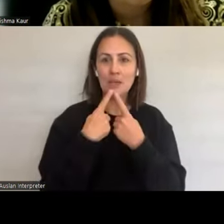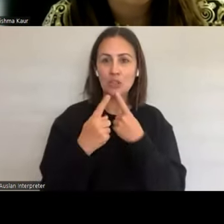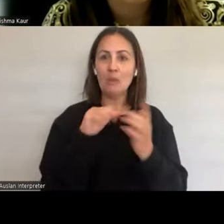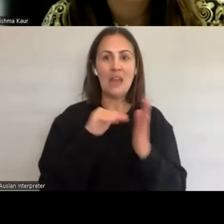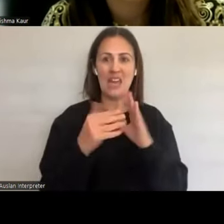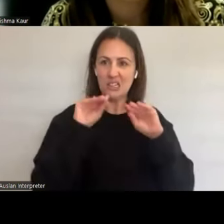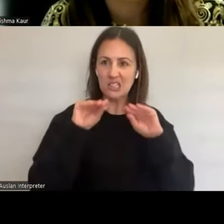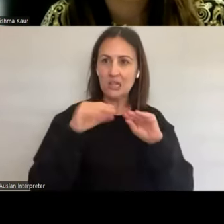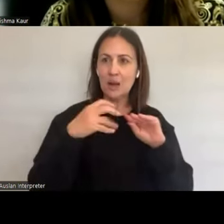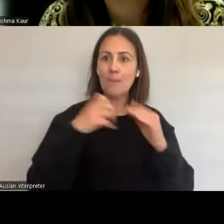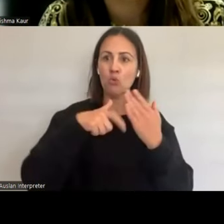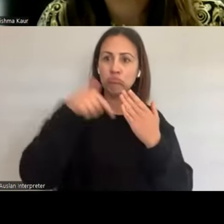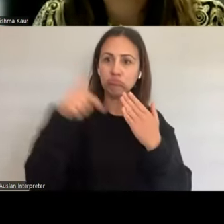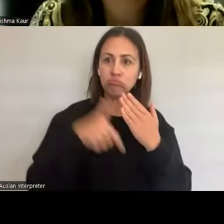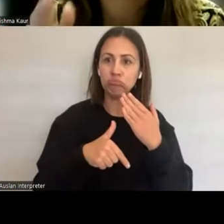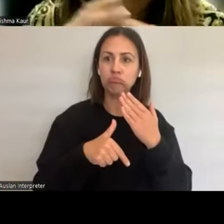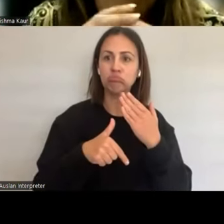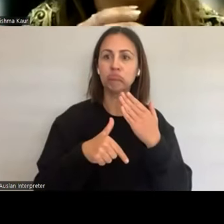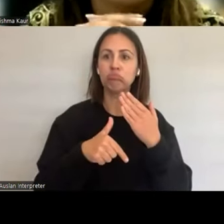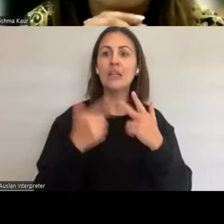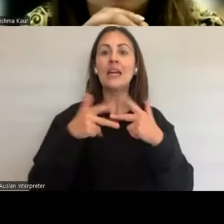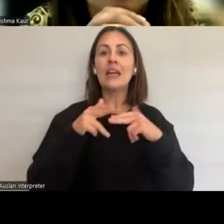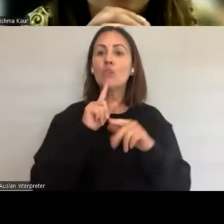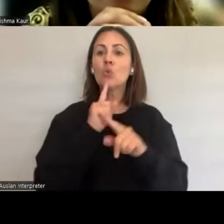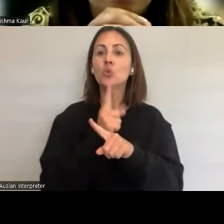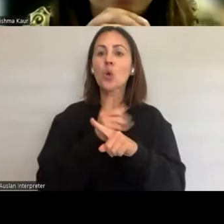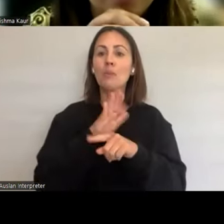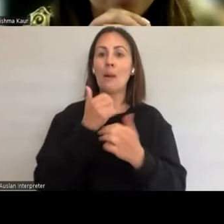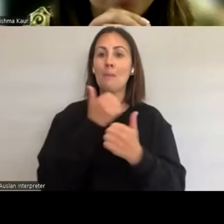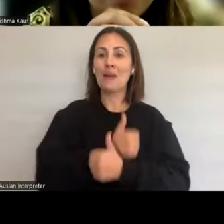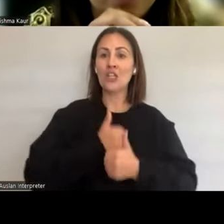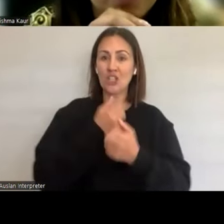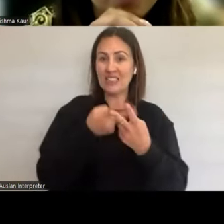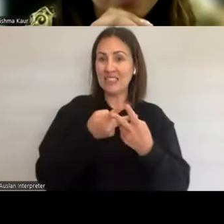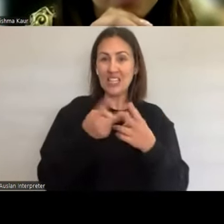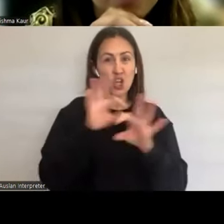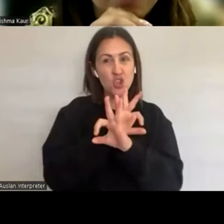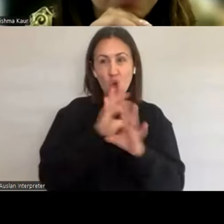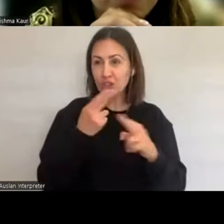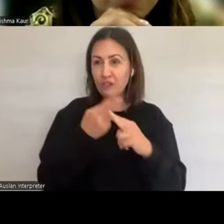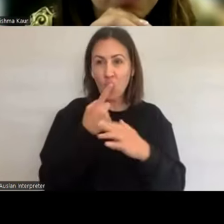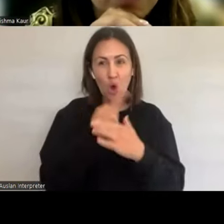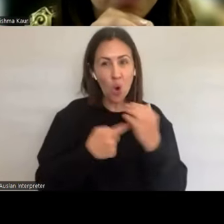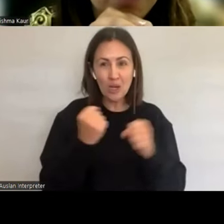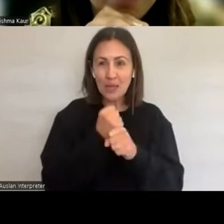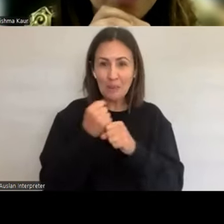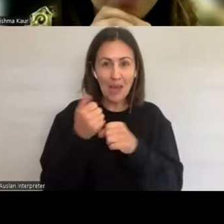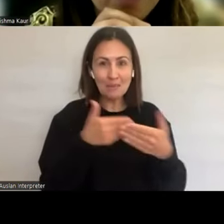pleasure really promotes those healthy sexual relationships, safe for sexual practice. And it